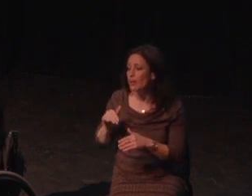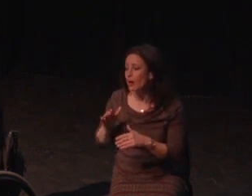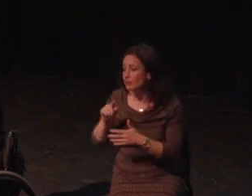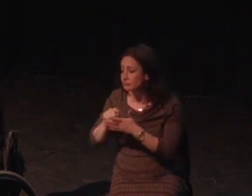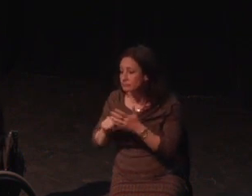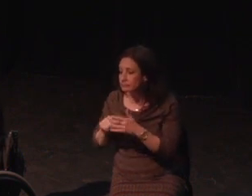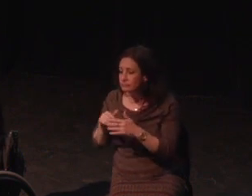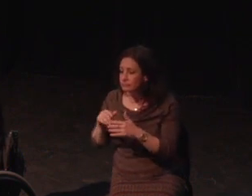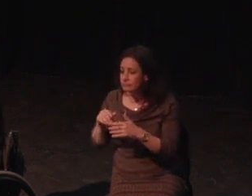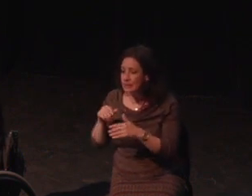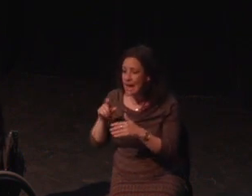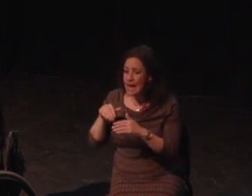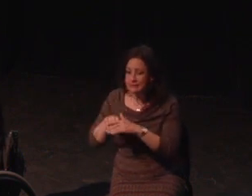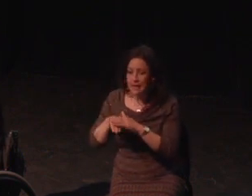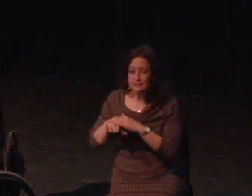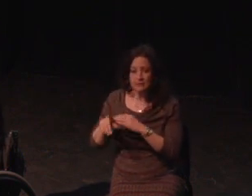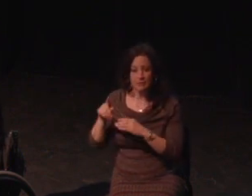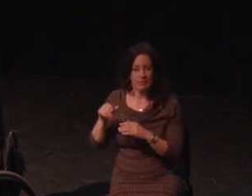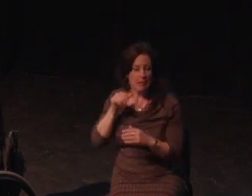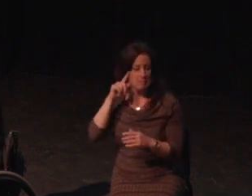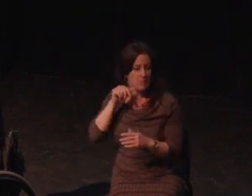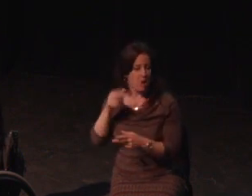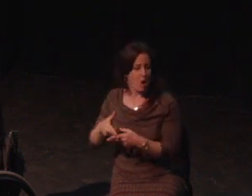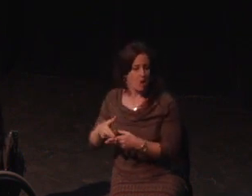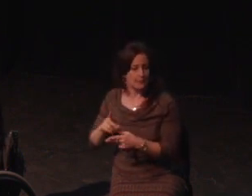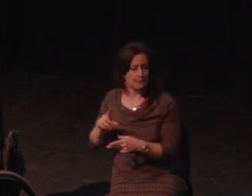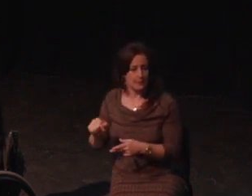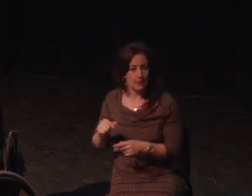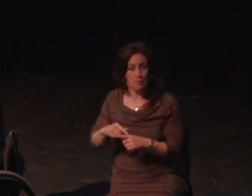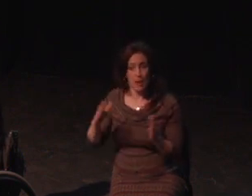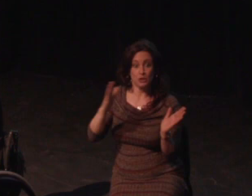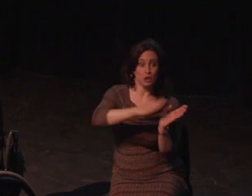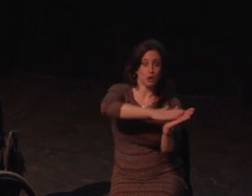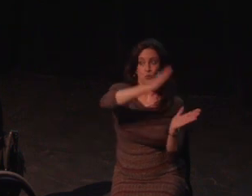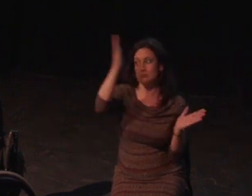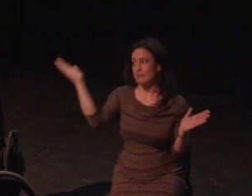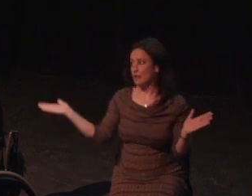games especially First-person games. But it's not as common terrible reactions so